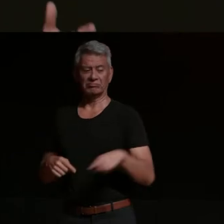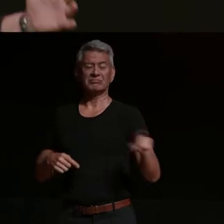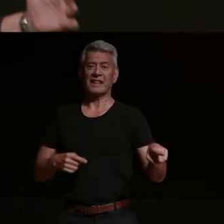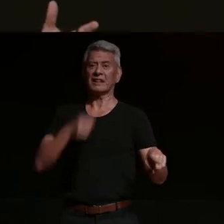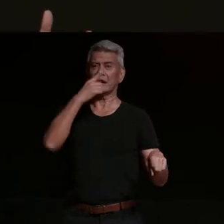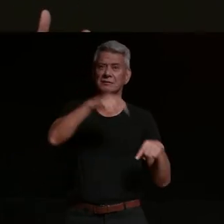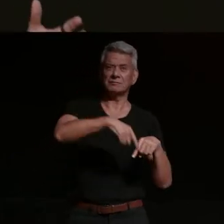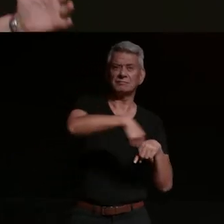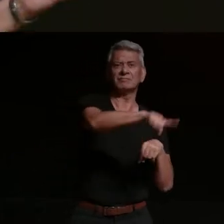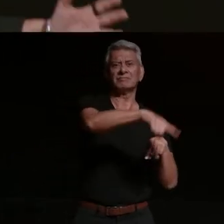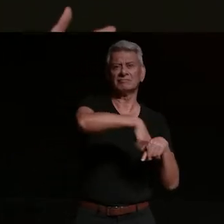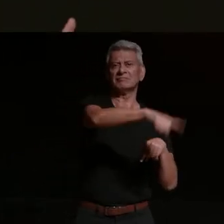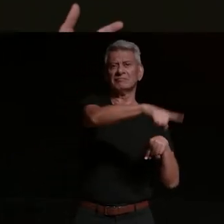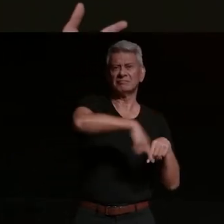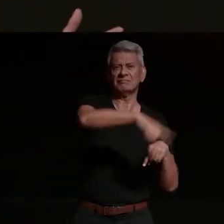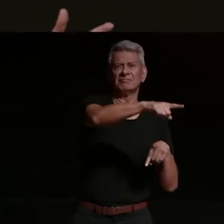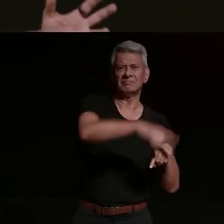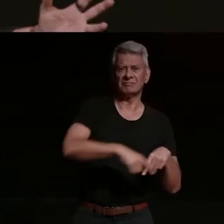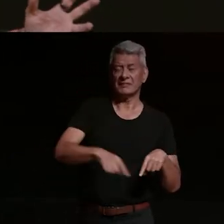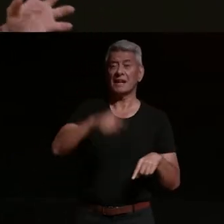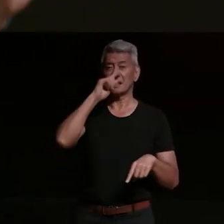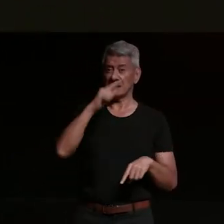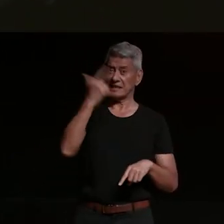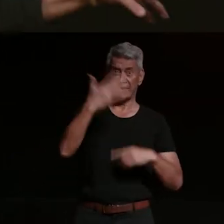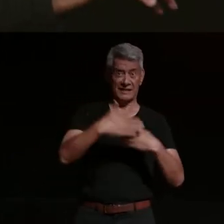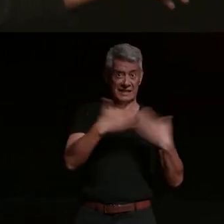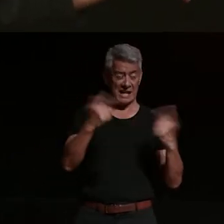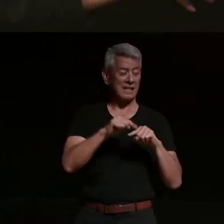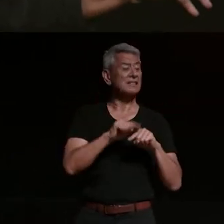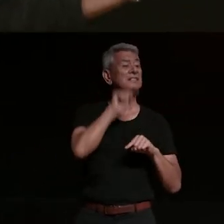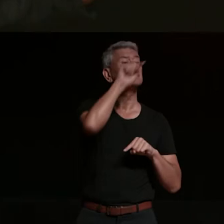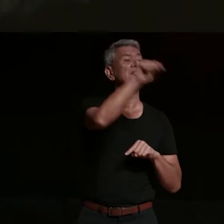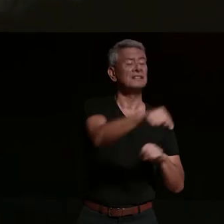and they will ride for seven days to get to another motorcycle event something like